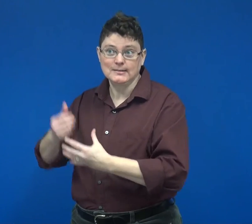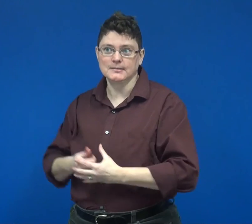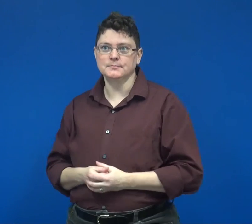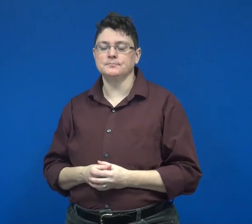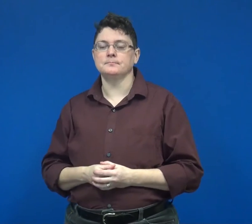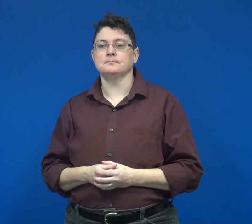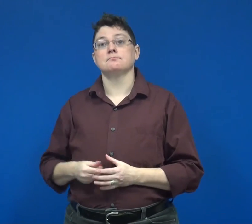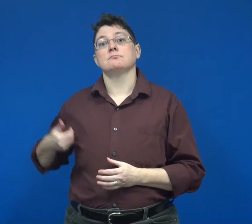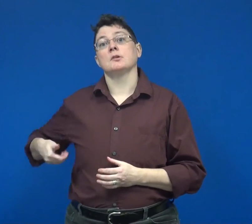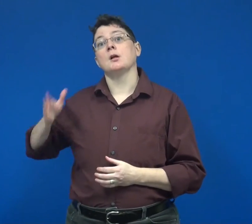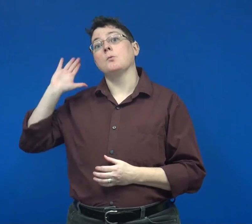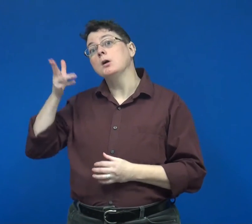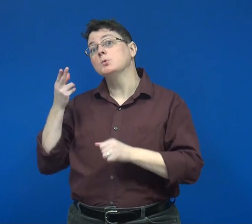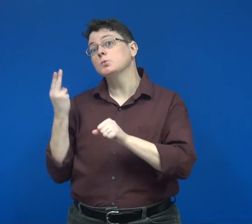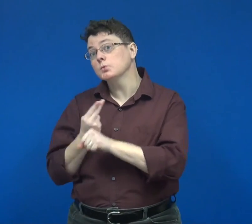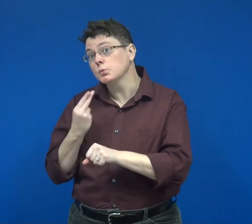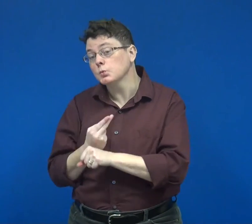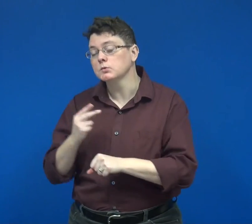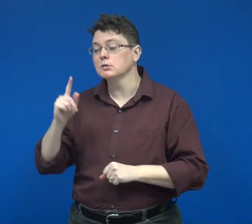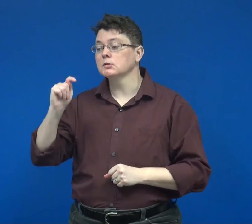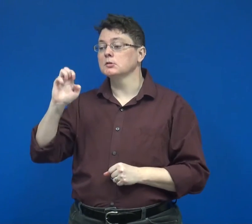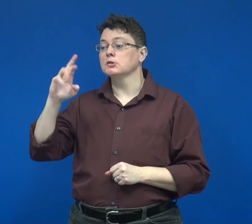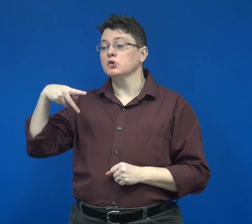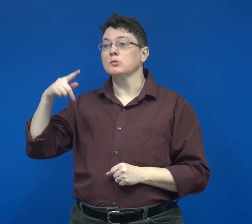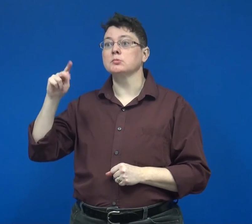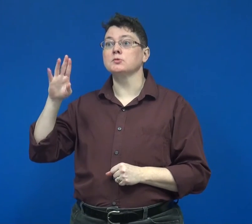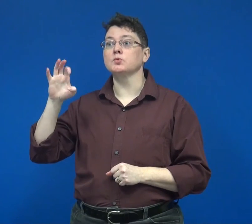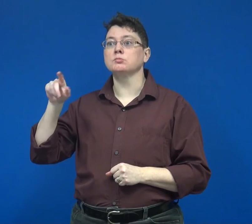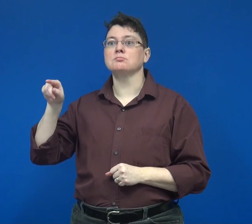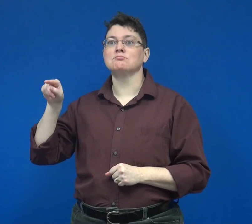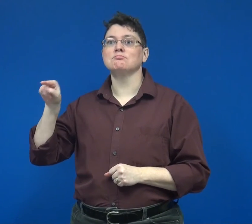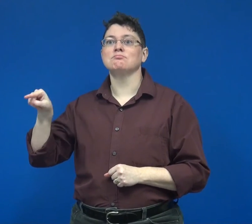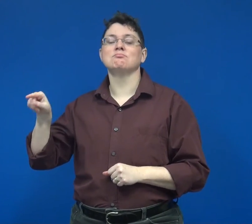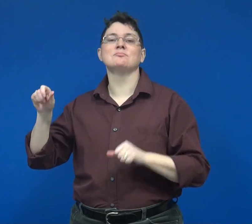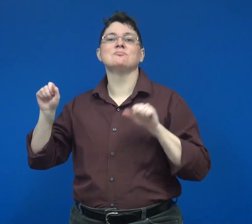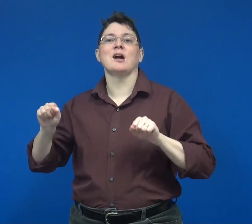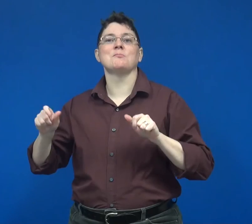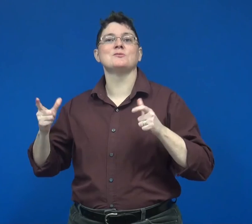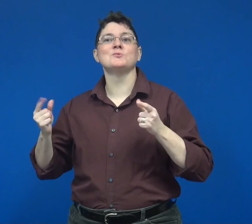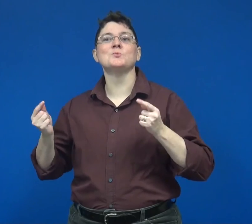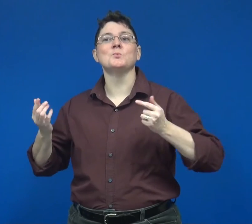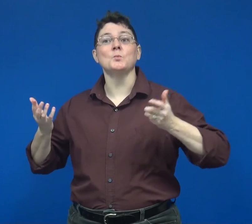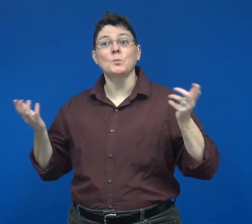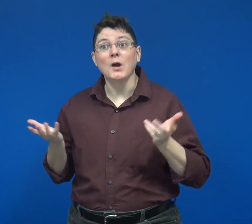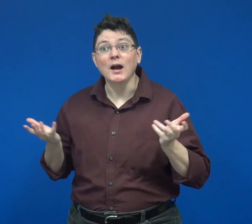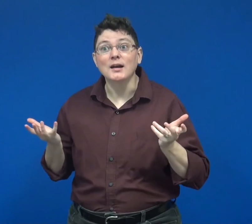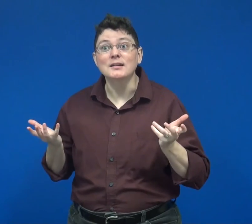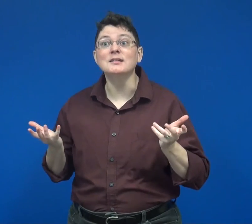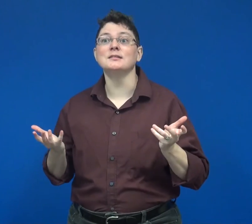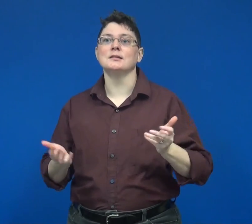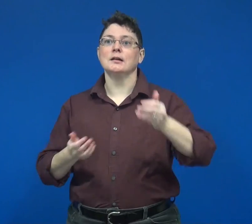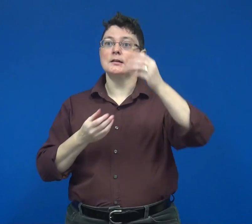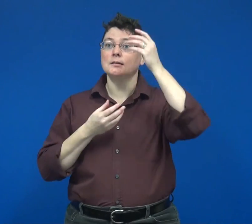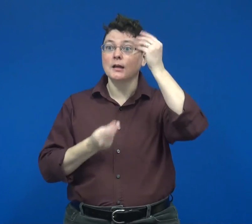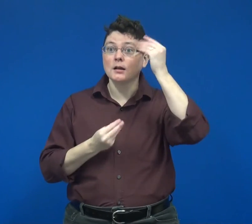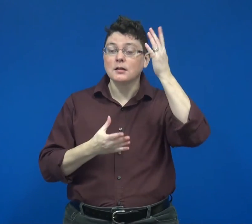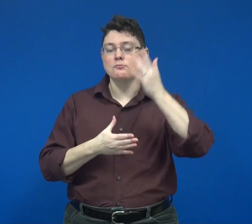I will use TerpTube, which enables the sharing of content